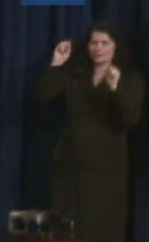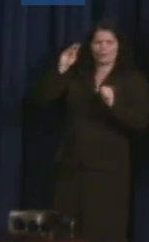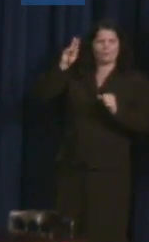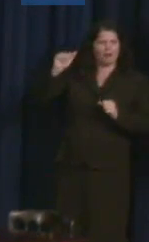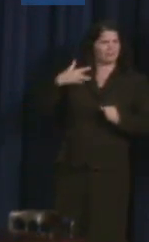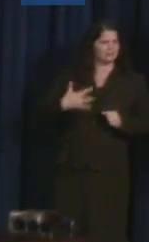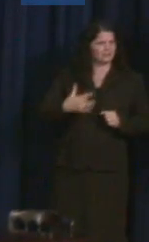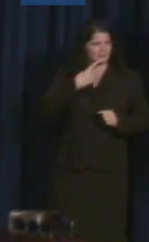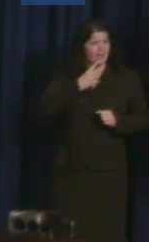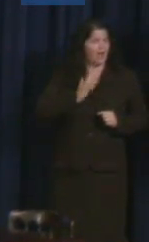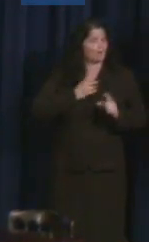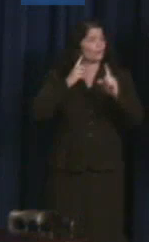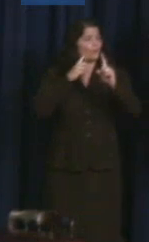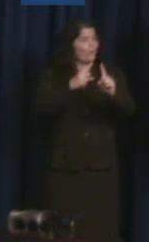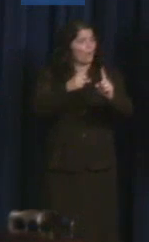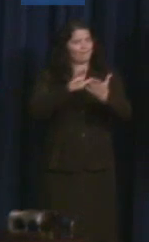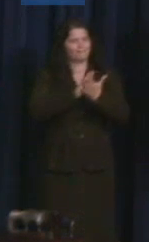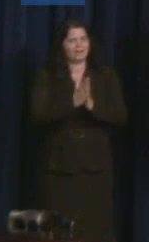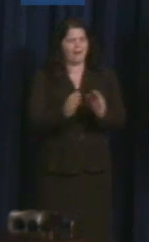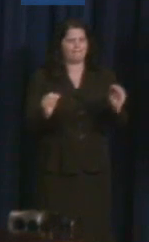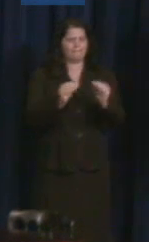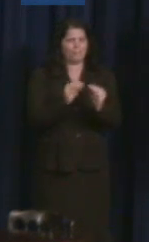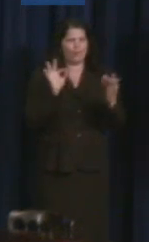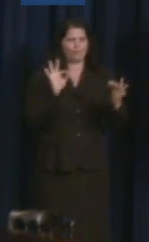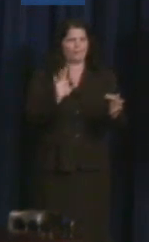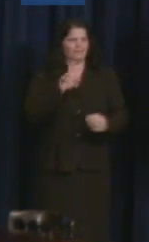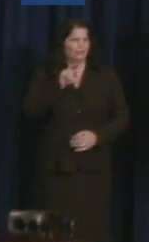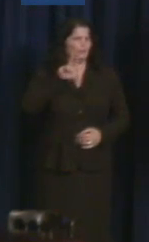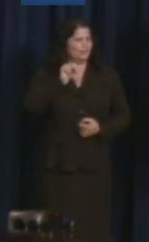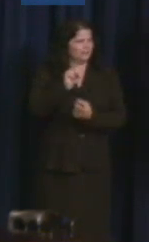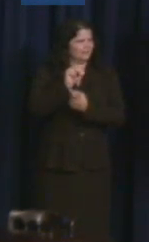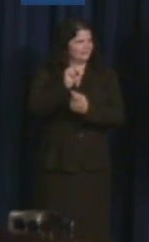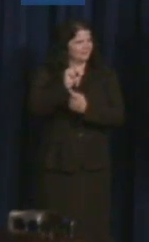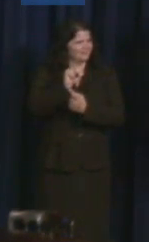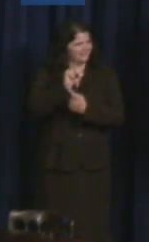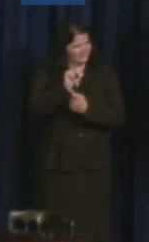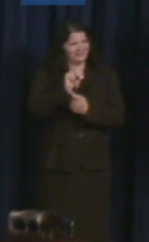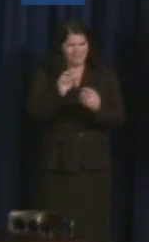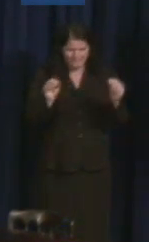that the American dream is accessible to all." So President Bush's comments were impassioned, they were